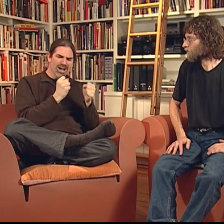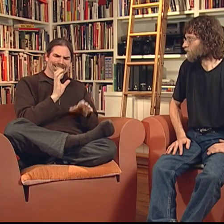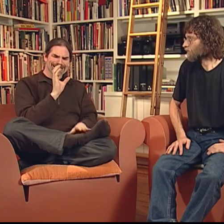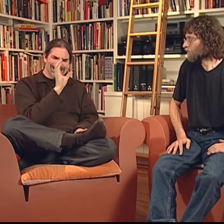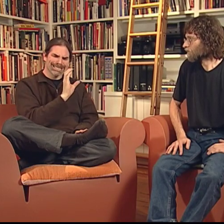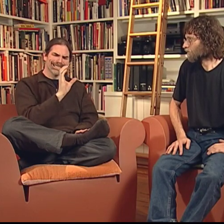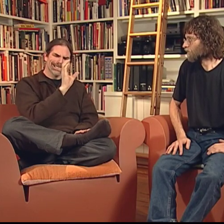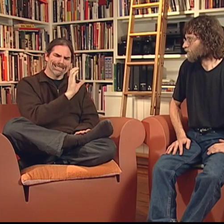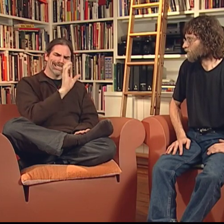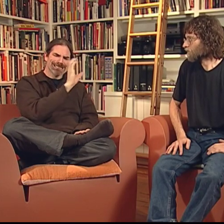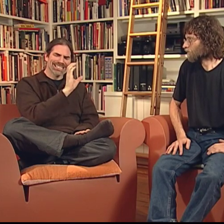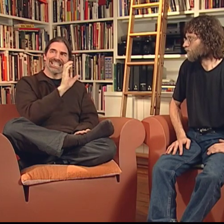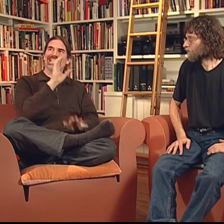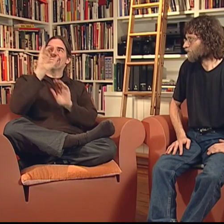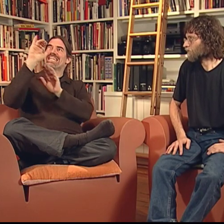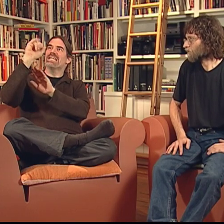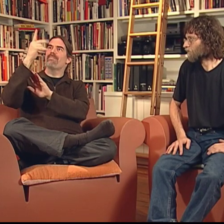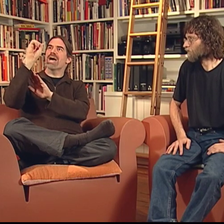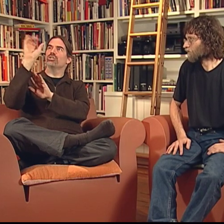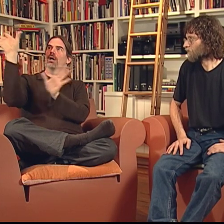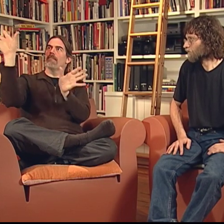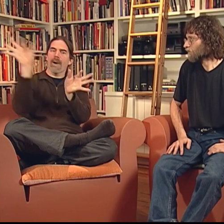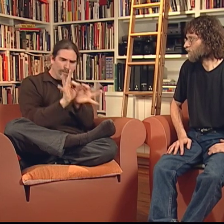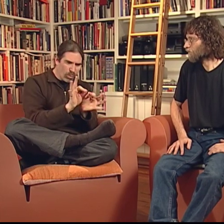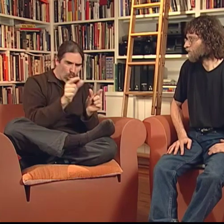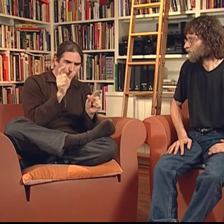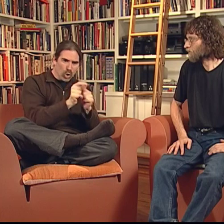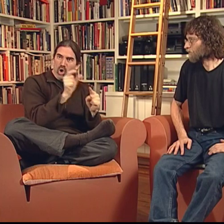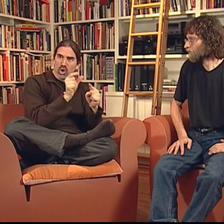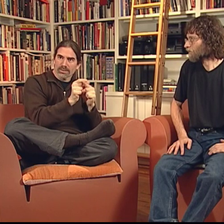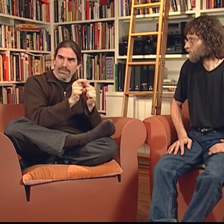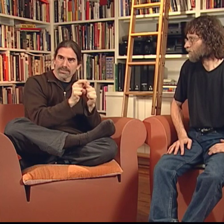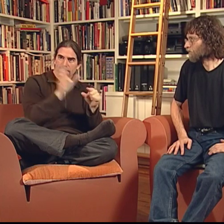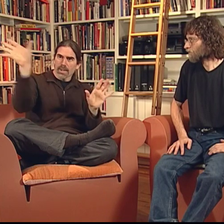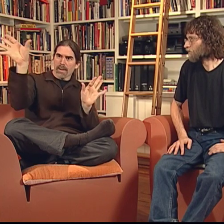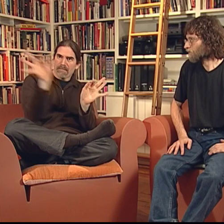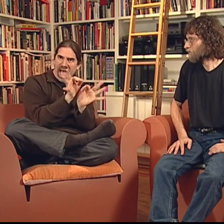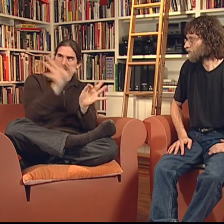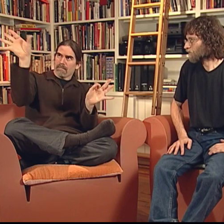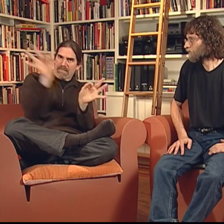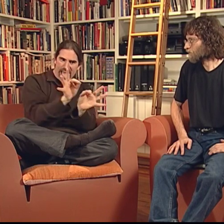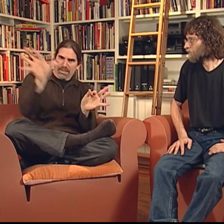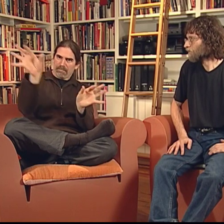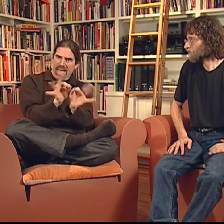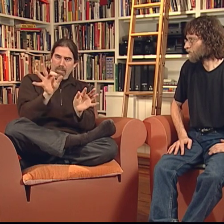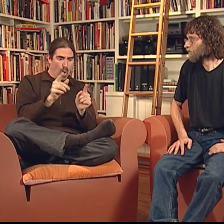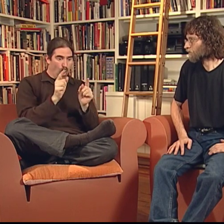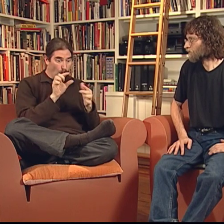The beat poets were after images, trying to find the words to convey strong pictures,